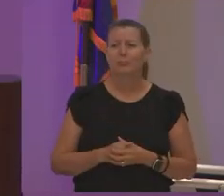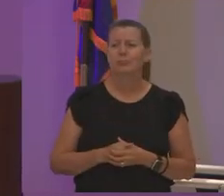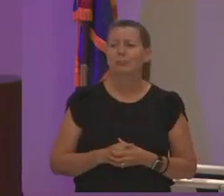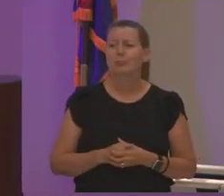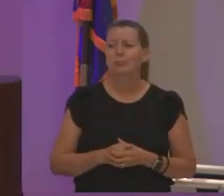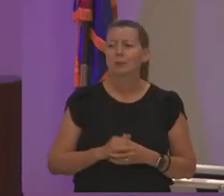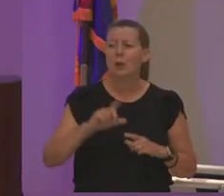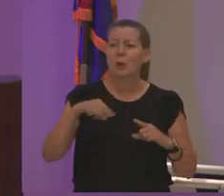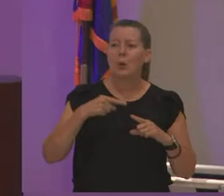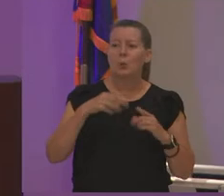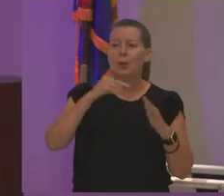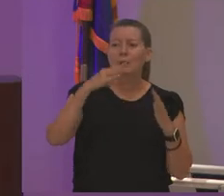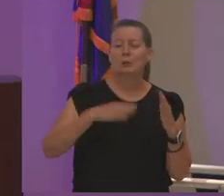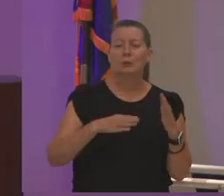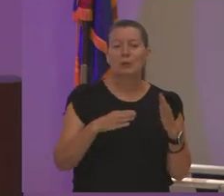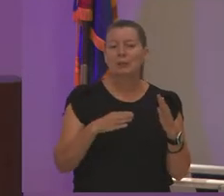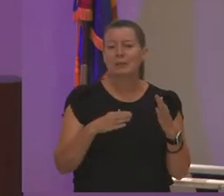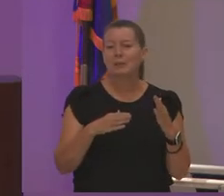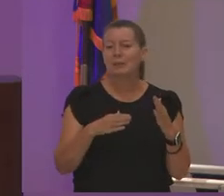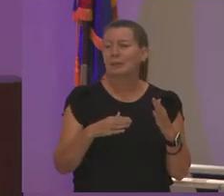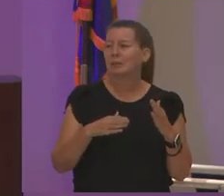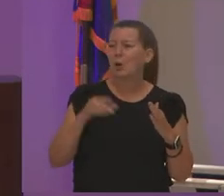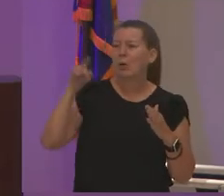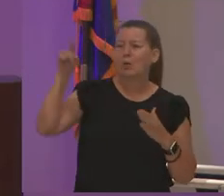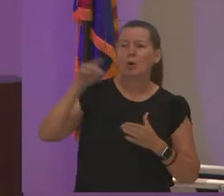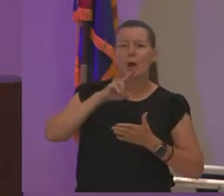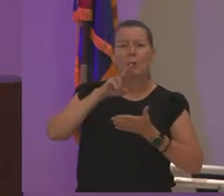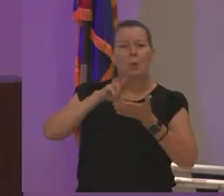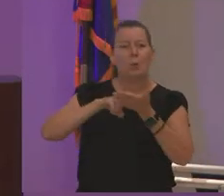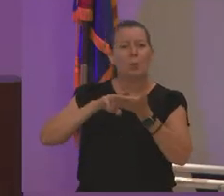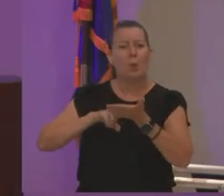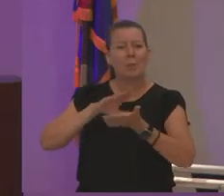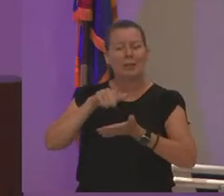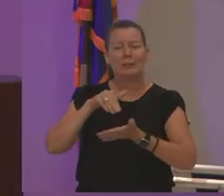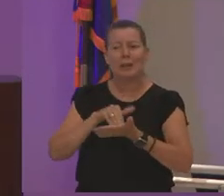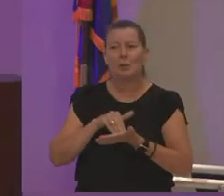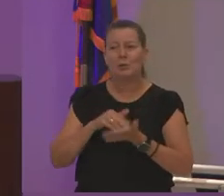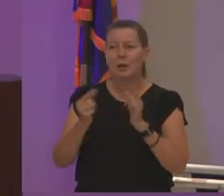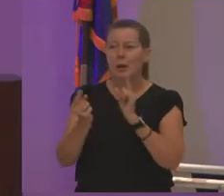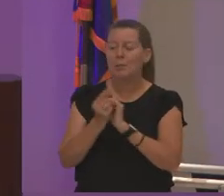students are in our enrollment center you know i got a chance to meet warren where's warren